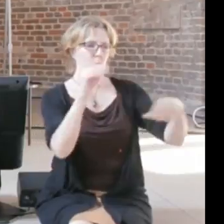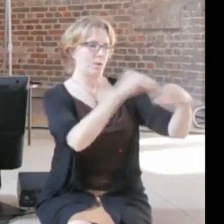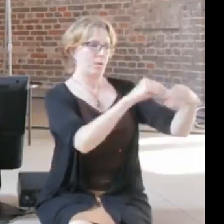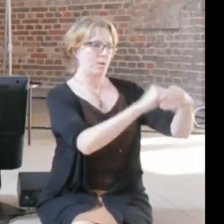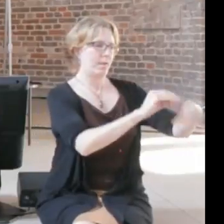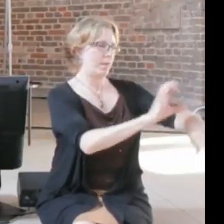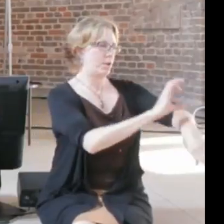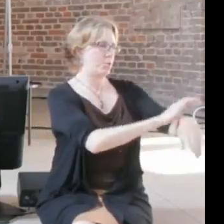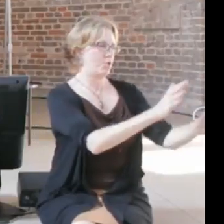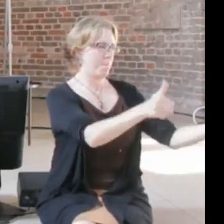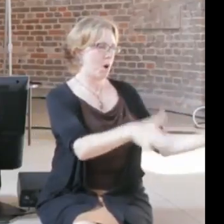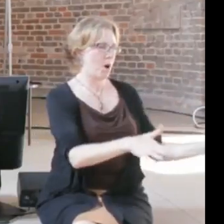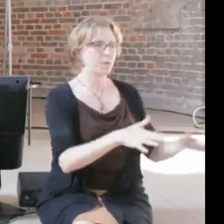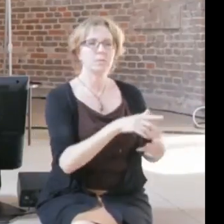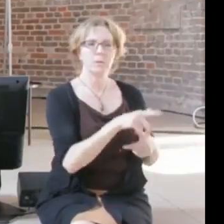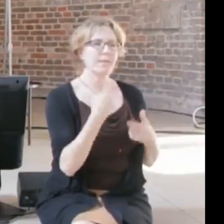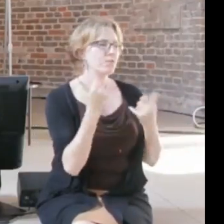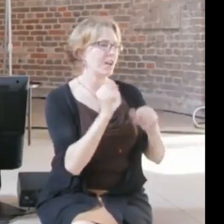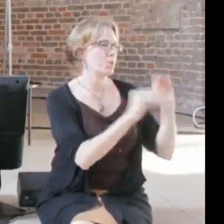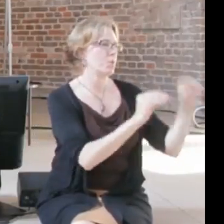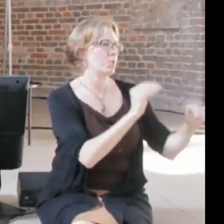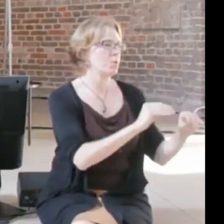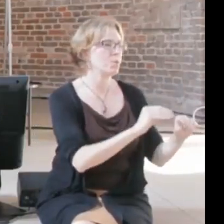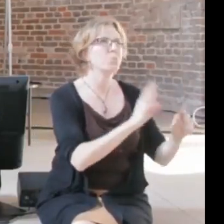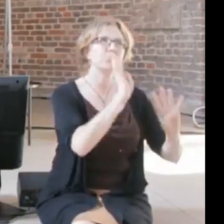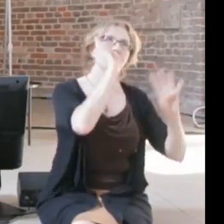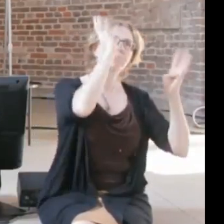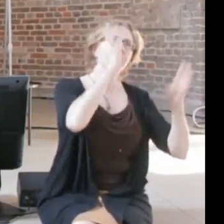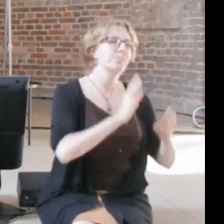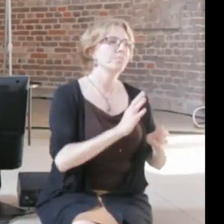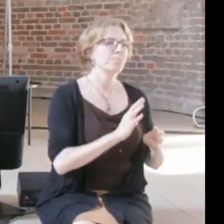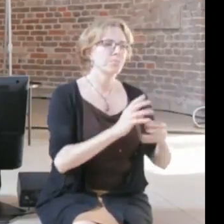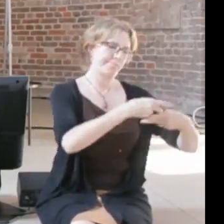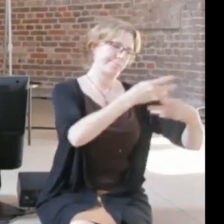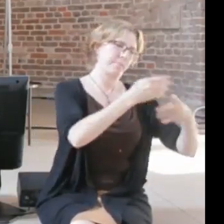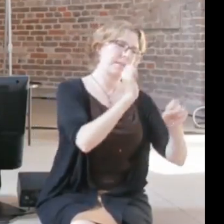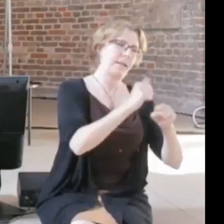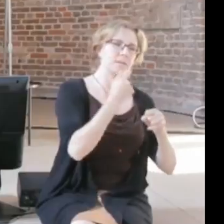of fair, just like the insurance industry years ago made their determination of what's